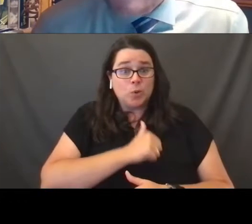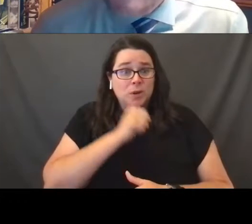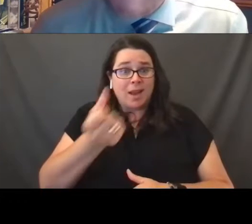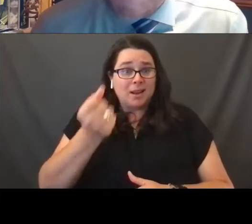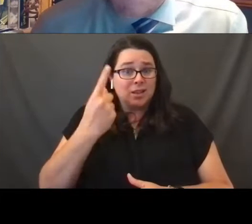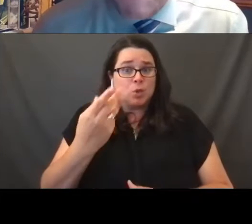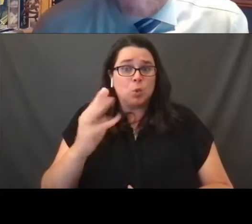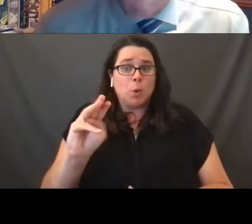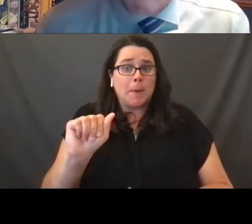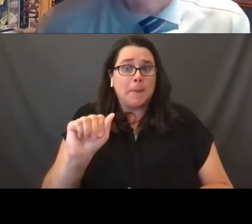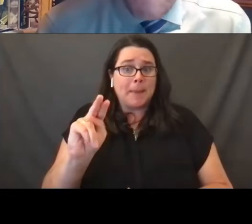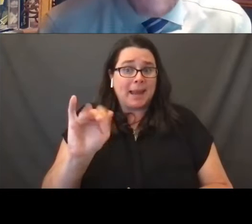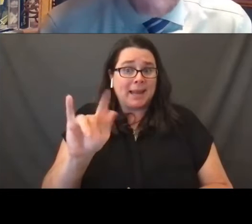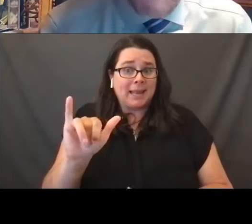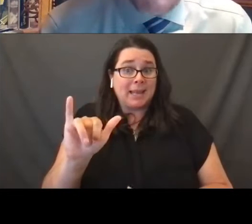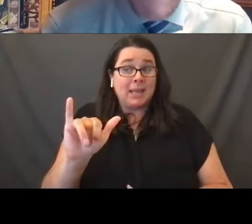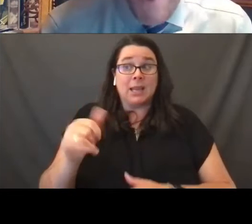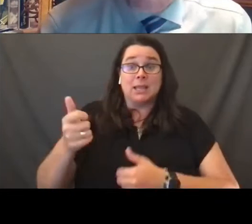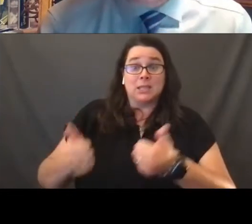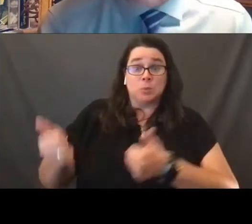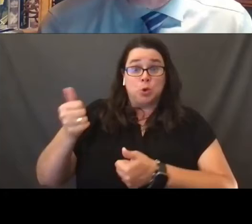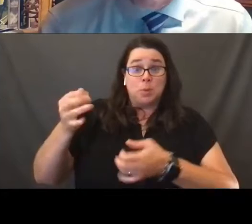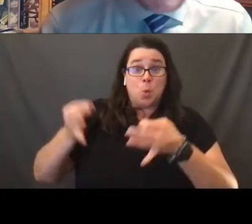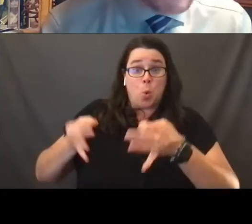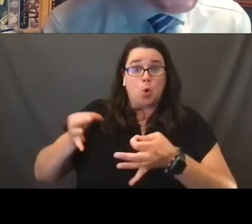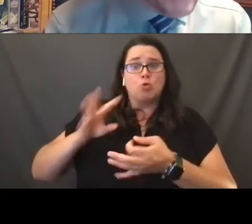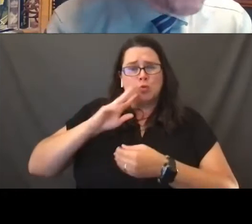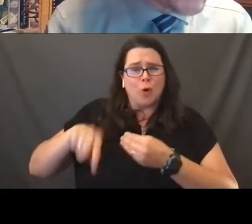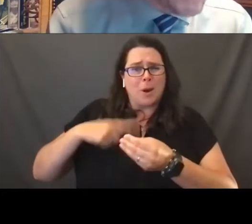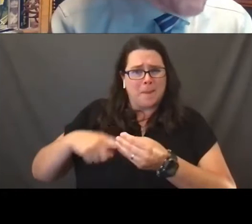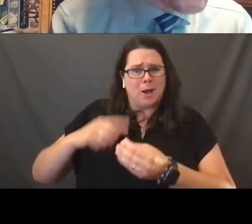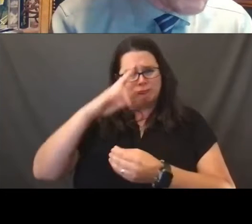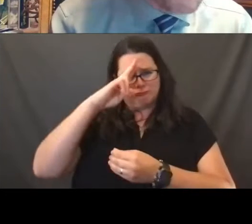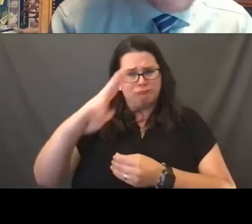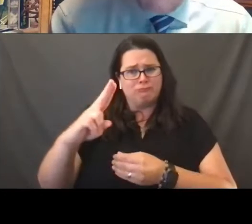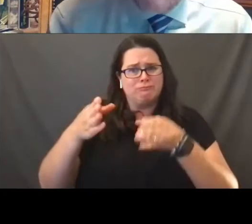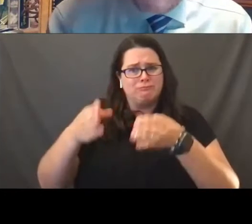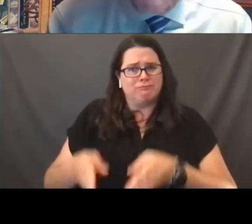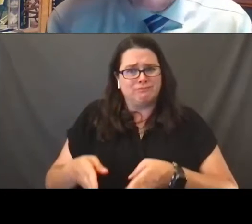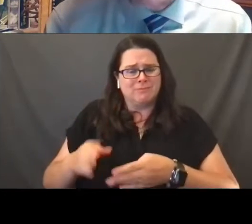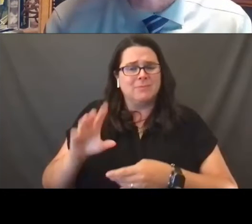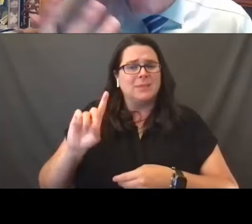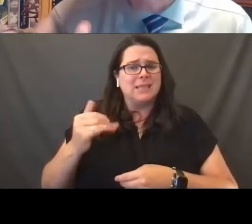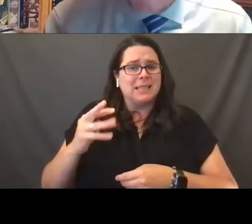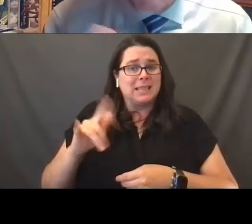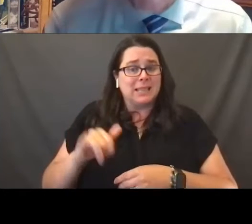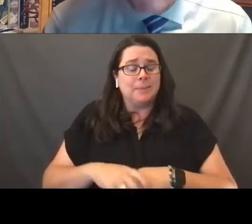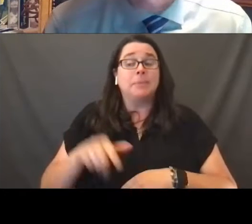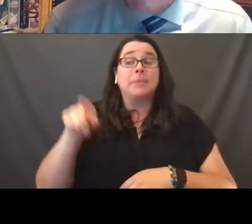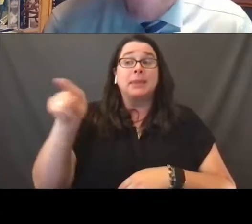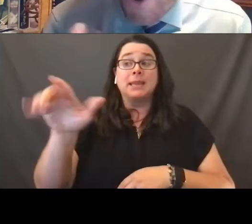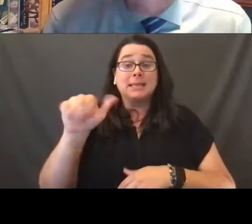and the dignity that the Supreme Court was talking about. What happens in this case? And I will tell you as well that two other defendants